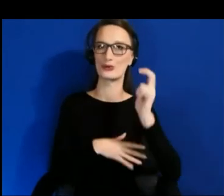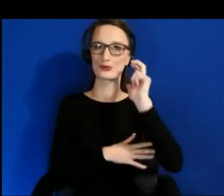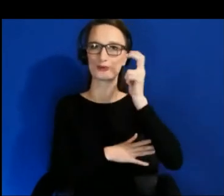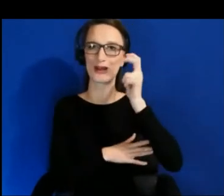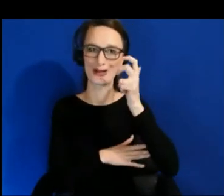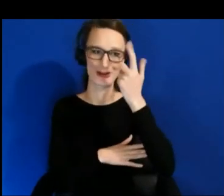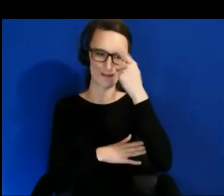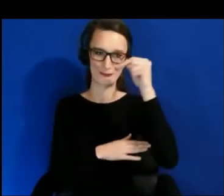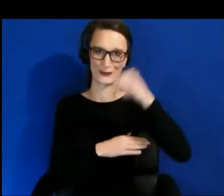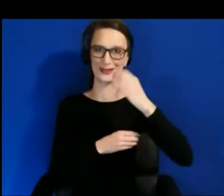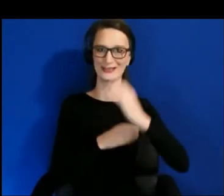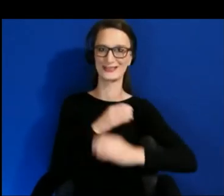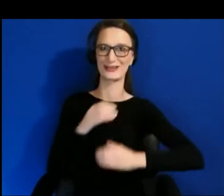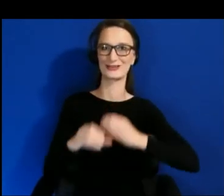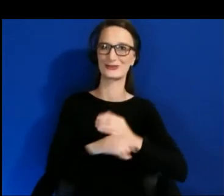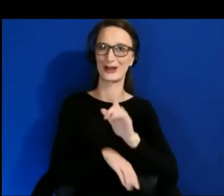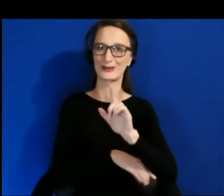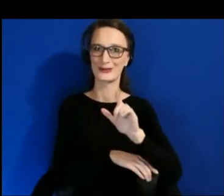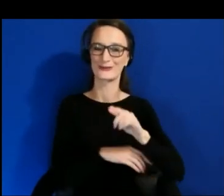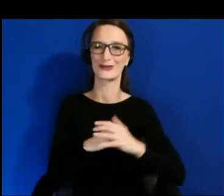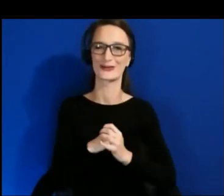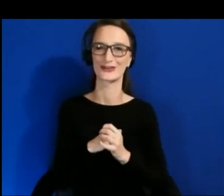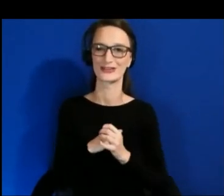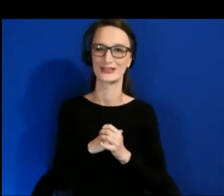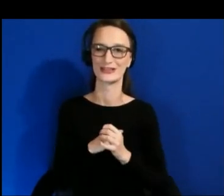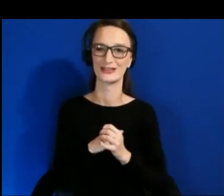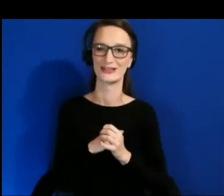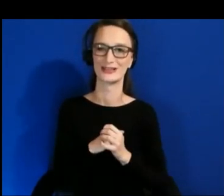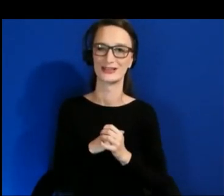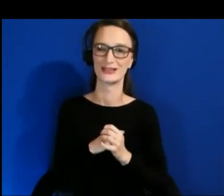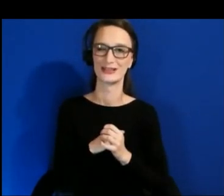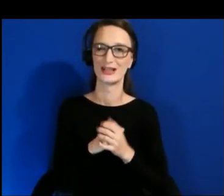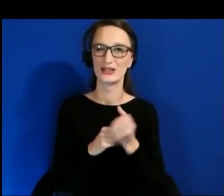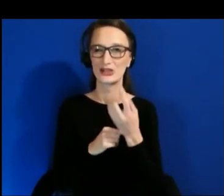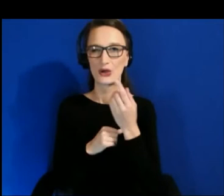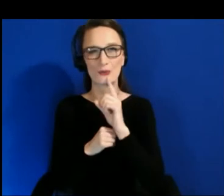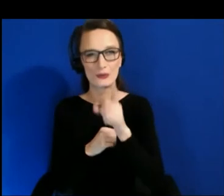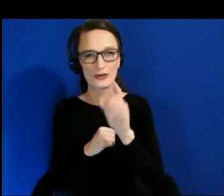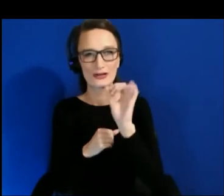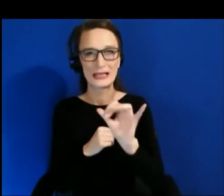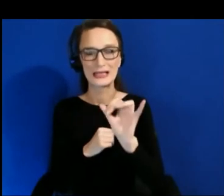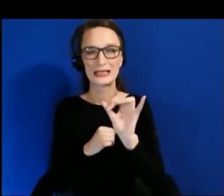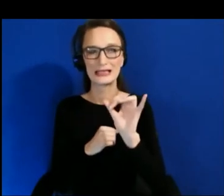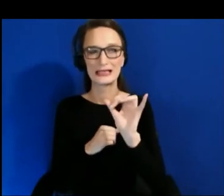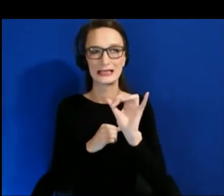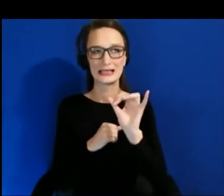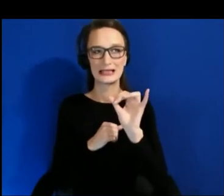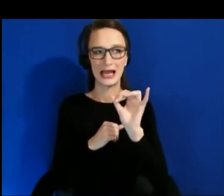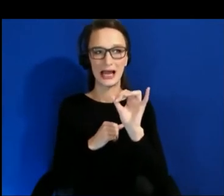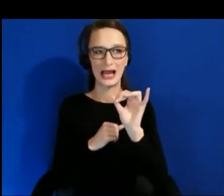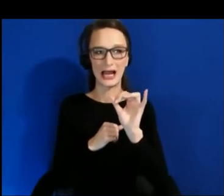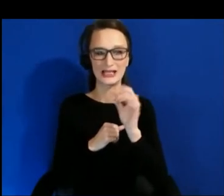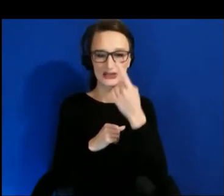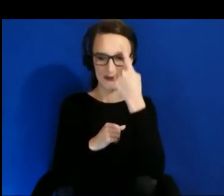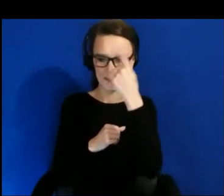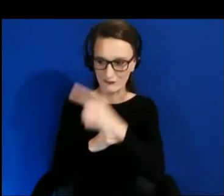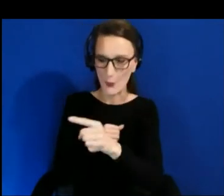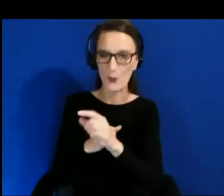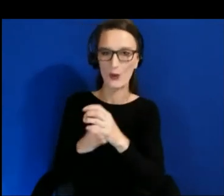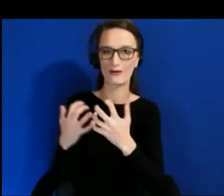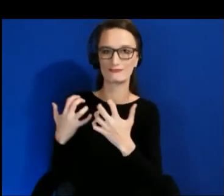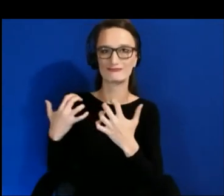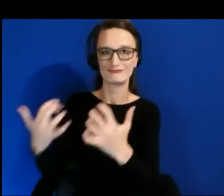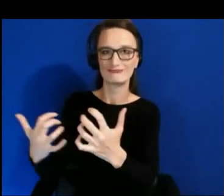You know, this really is in that sense, it belongs to the masses and to the global economy.